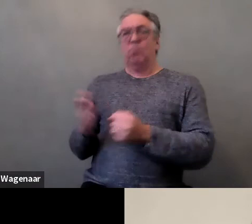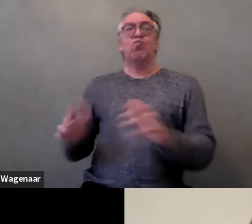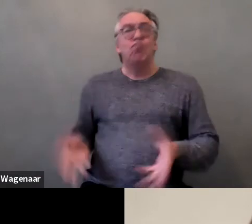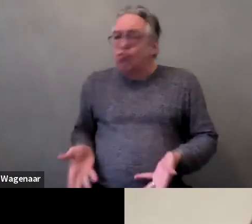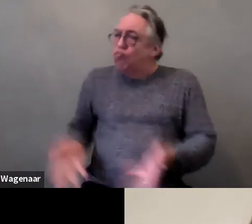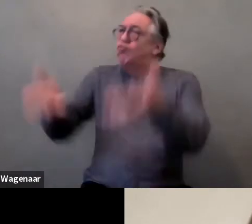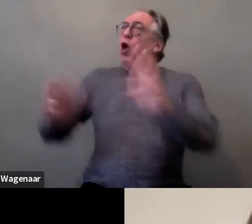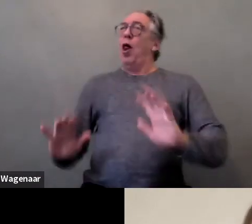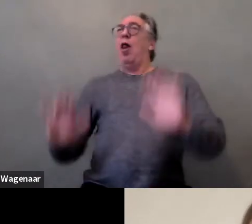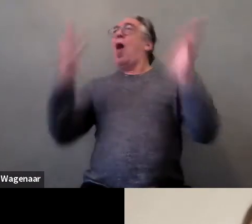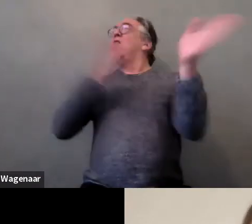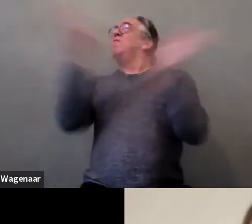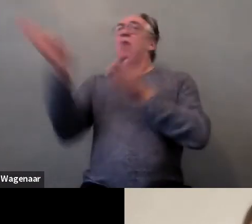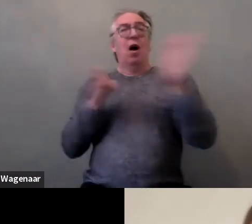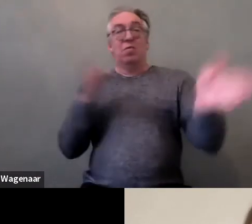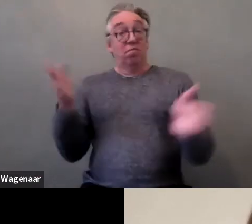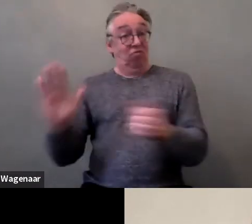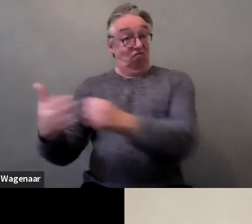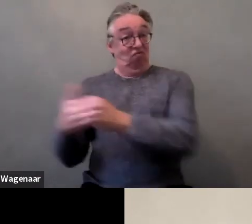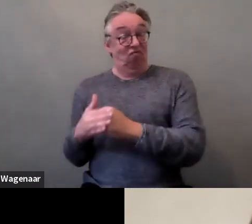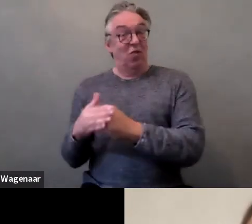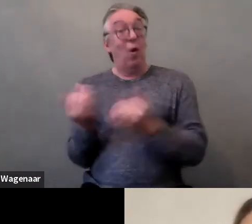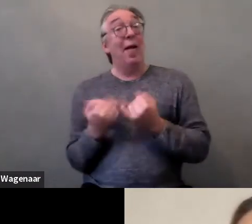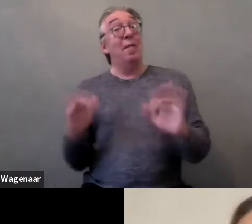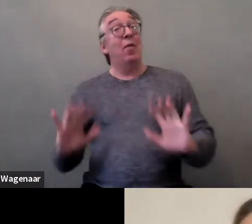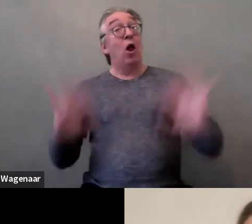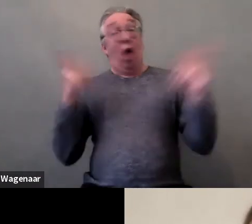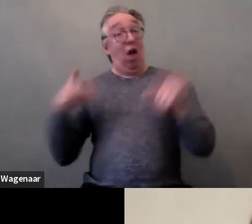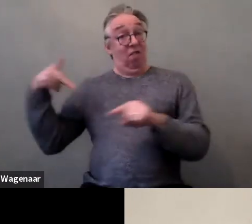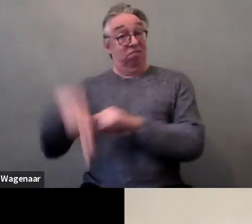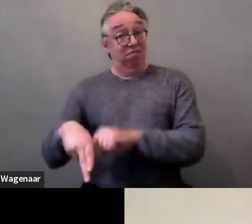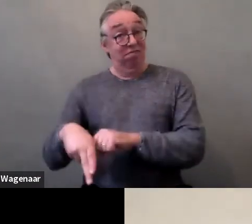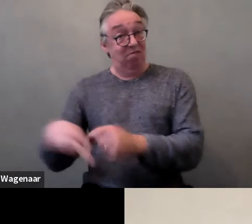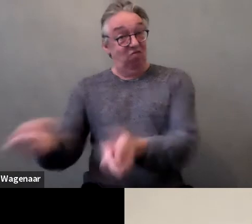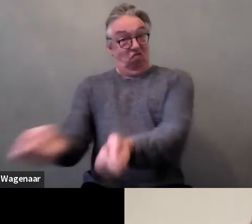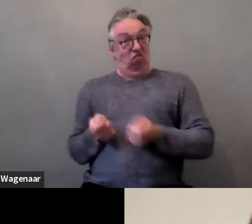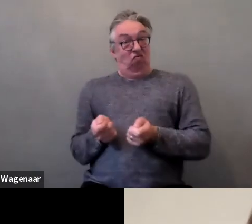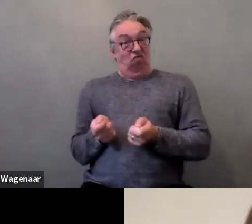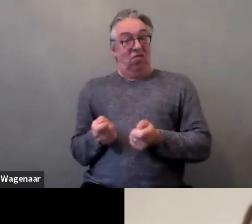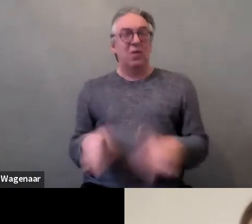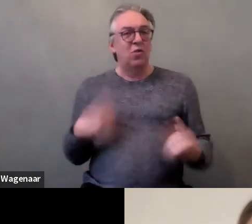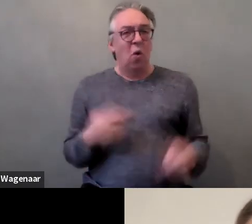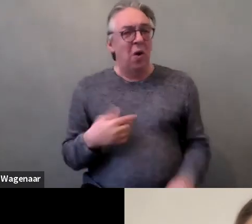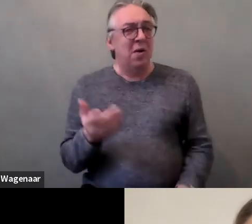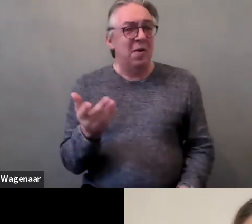thus hindering their Independent Living. So we noticed the structure of failure to prevent violence,